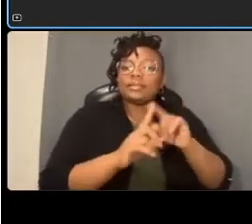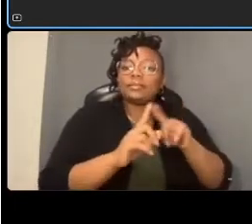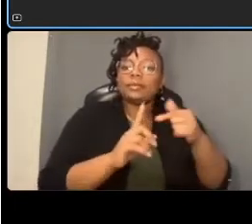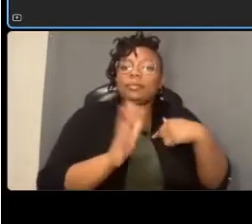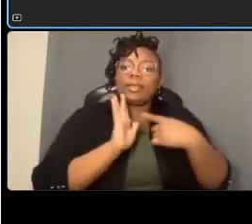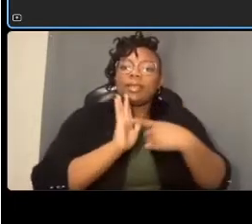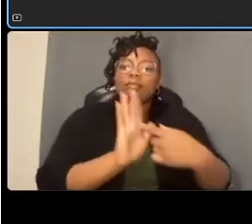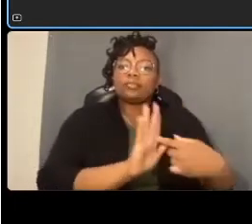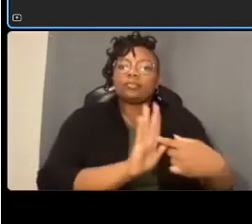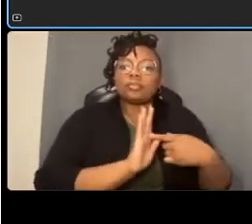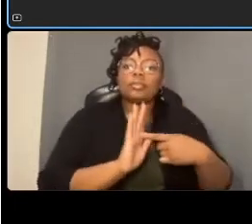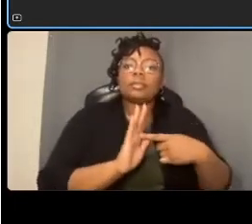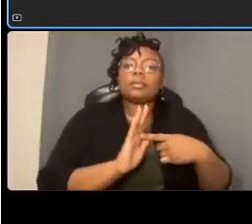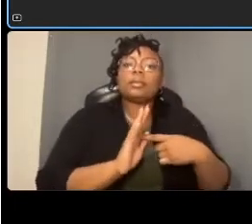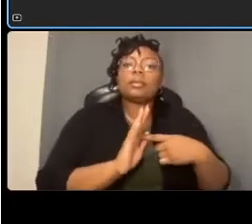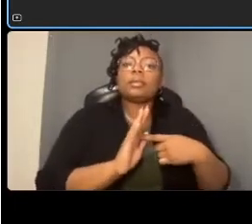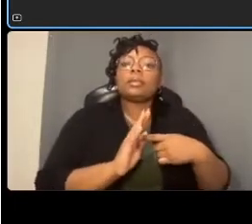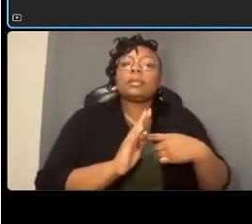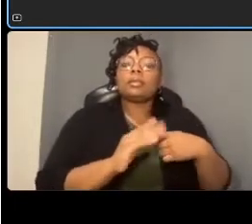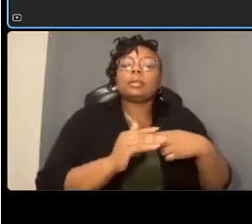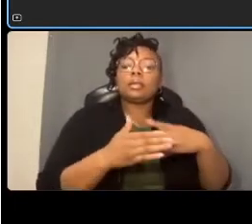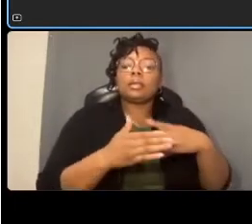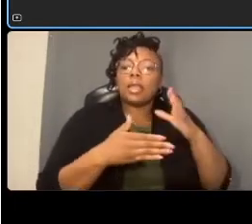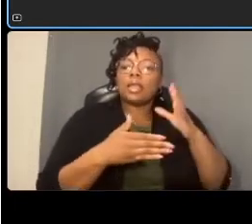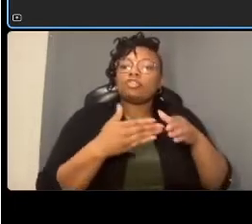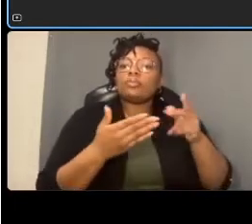of the project at either end we've shown how that would work